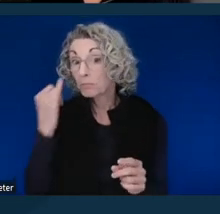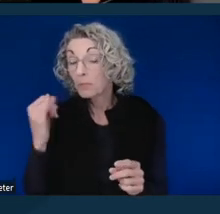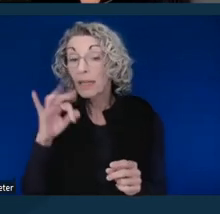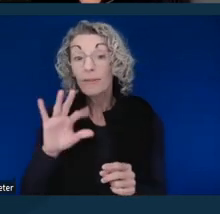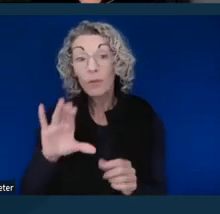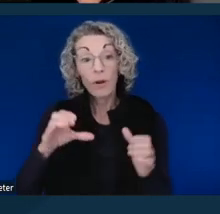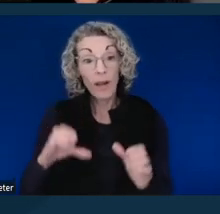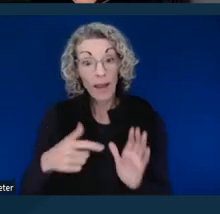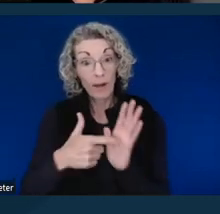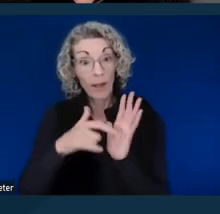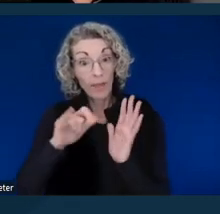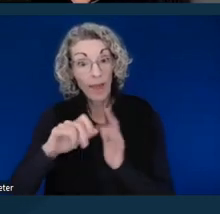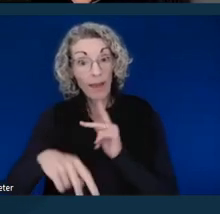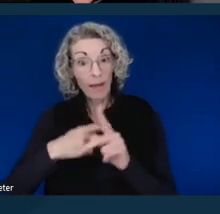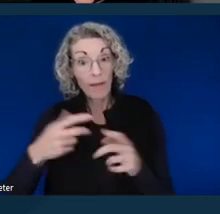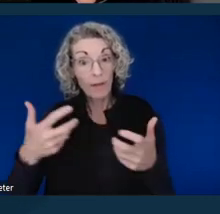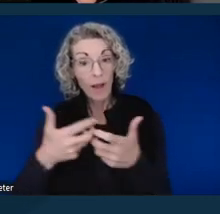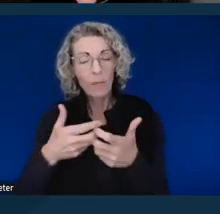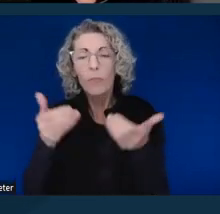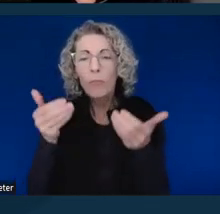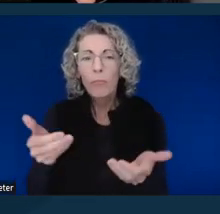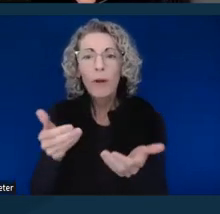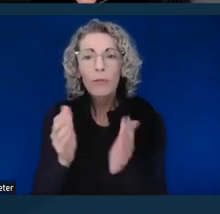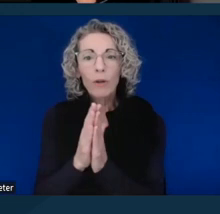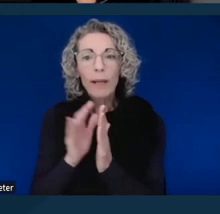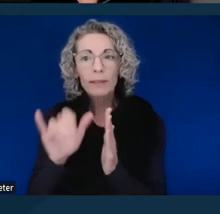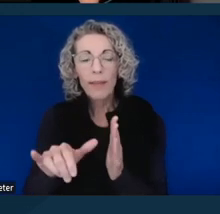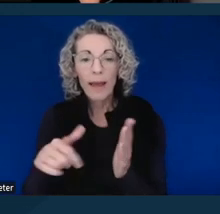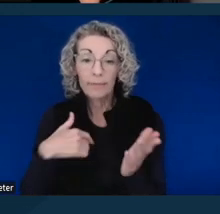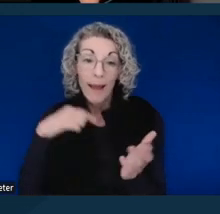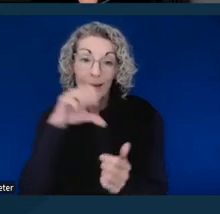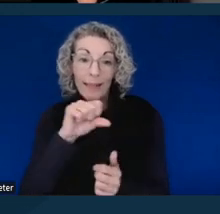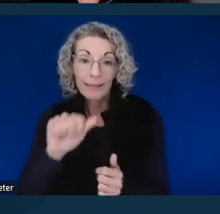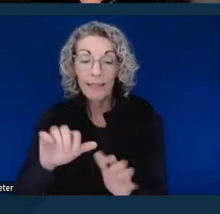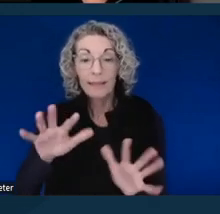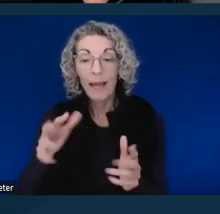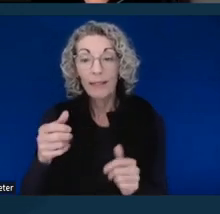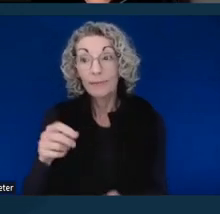go ahead and request it. It's, I guess, kind of luck of the draw, I guess,